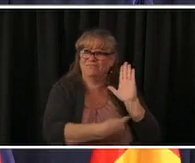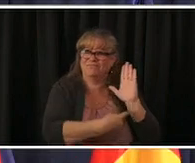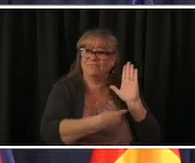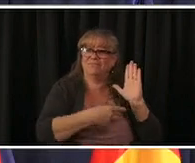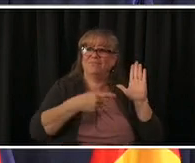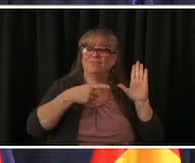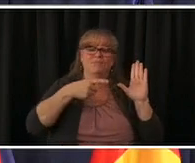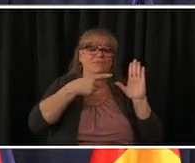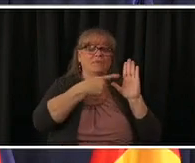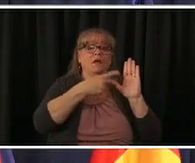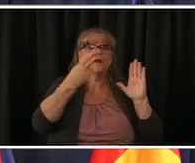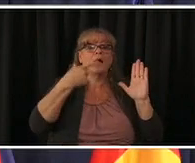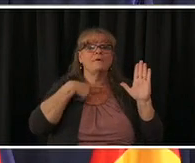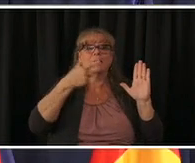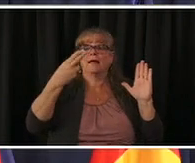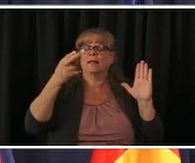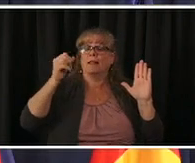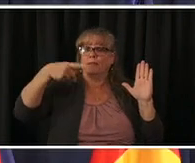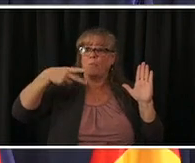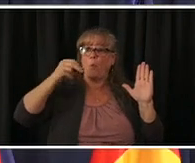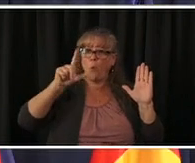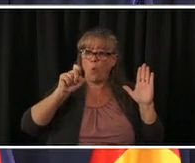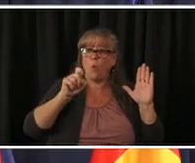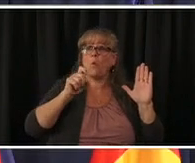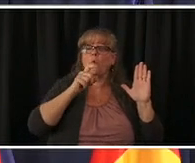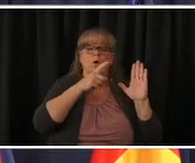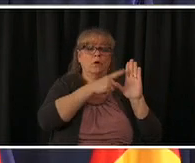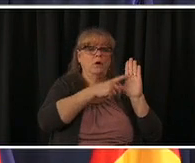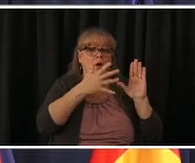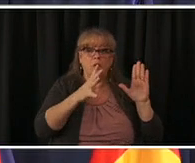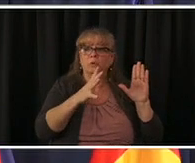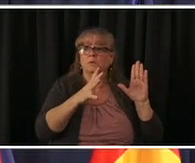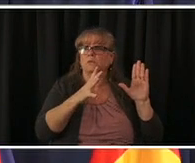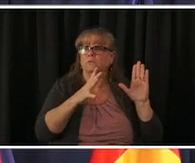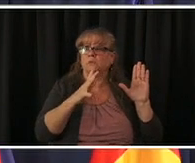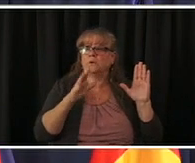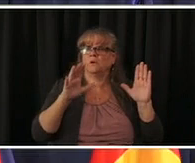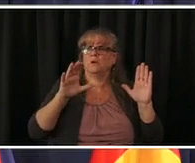red flag legislation this year the state is contemplating measures to help ensure safe